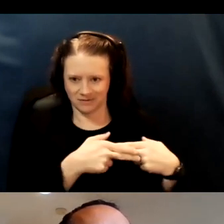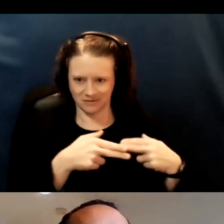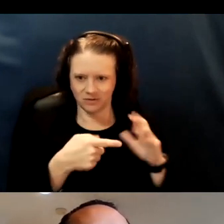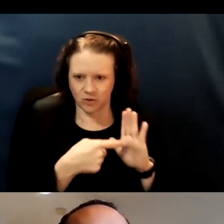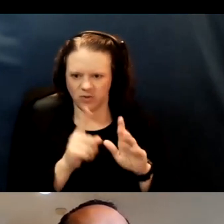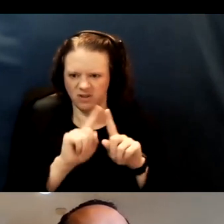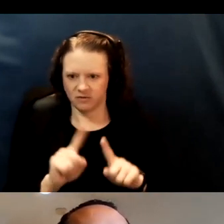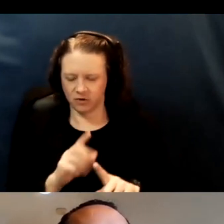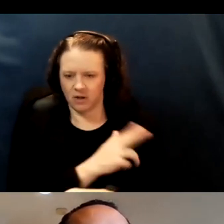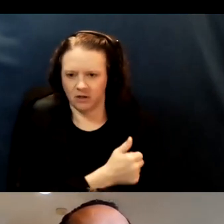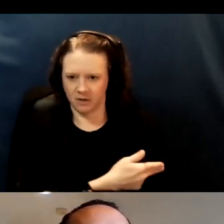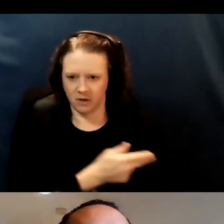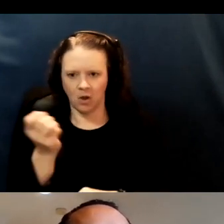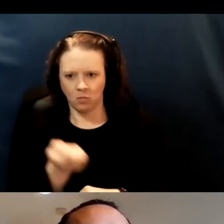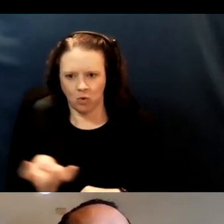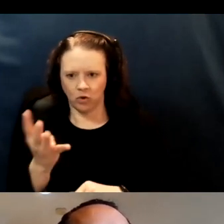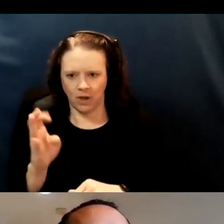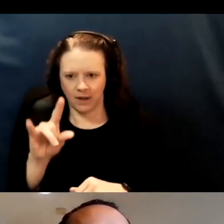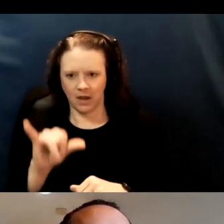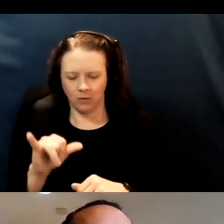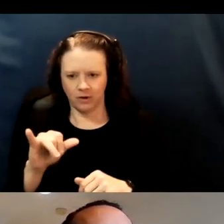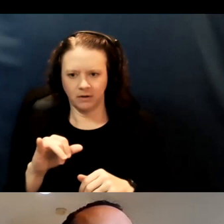multi-county entities and county locations.